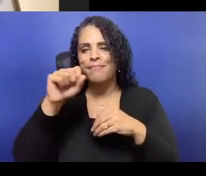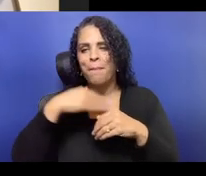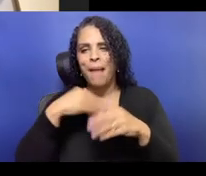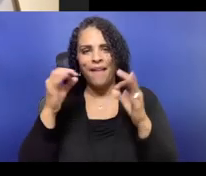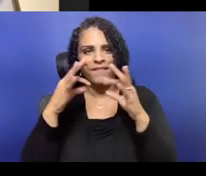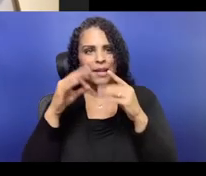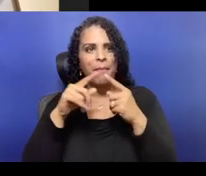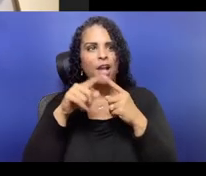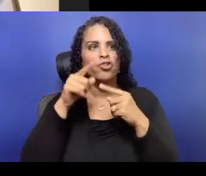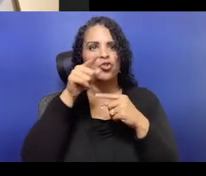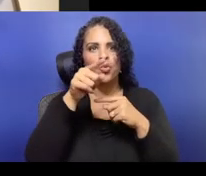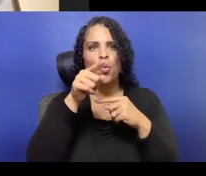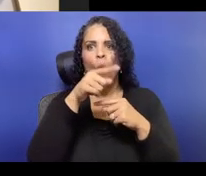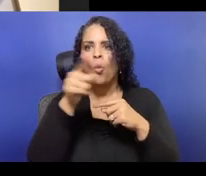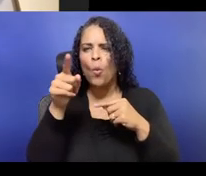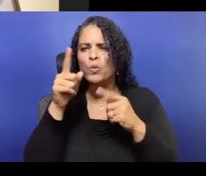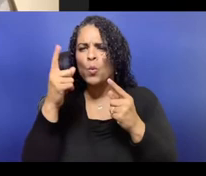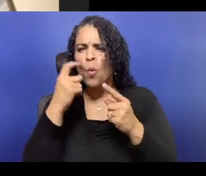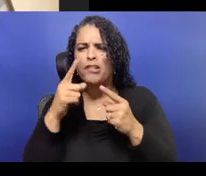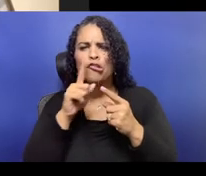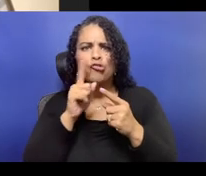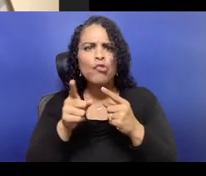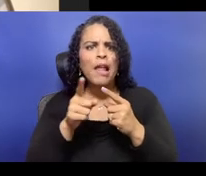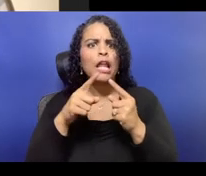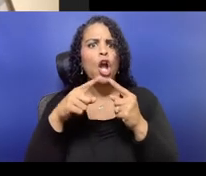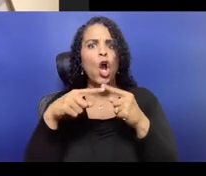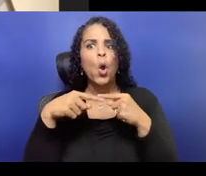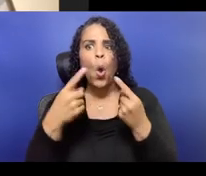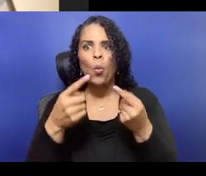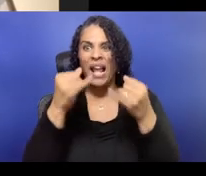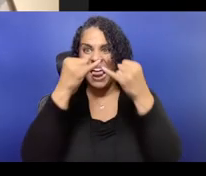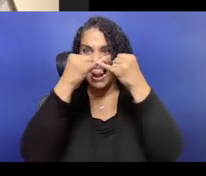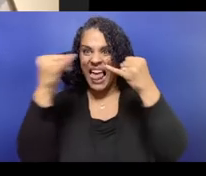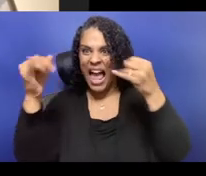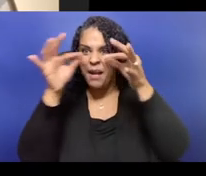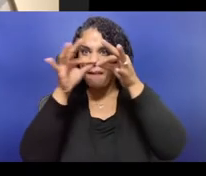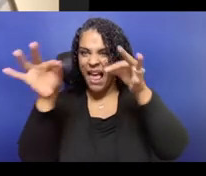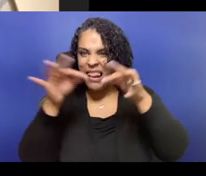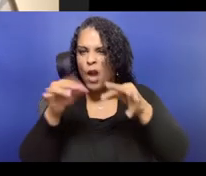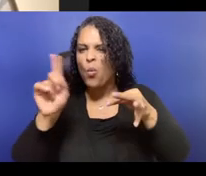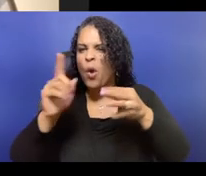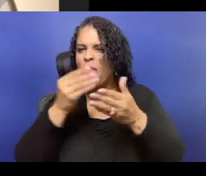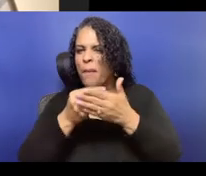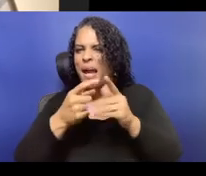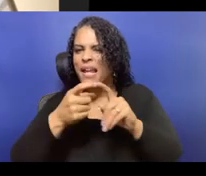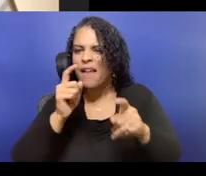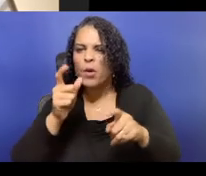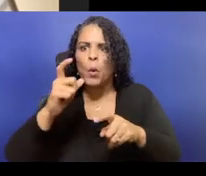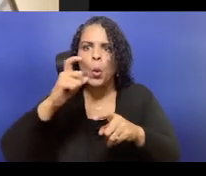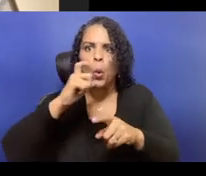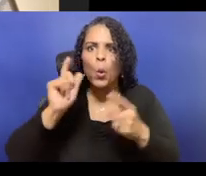Yeah, the big thing we found from doing this, the thing that sort of surprised me so much,